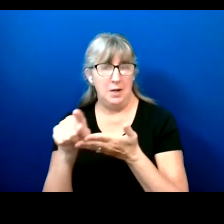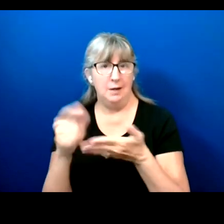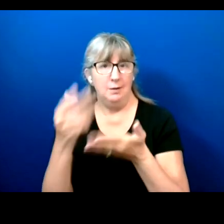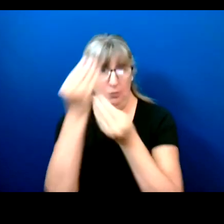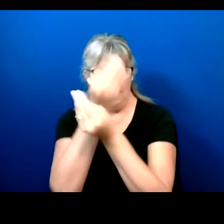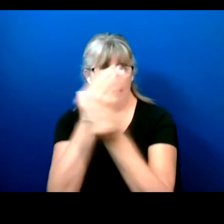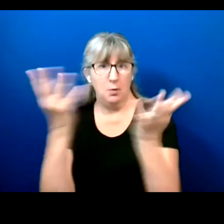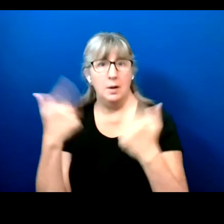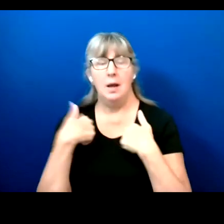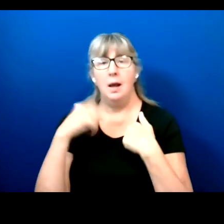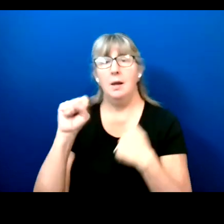My pronouns are she/her.